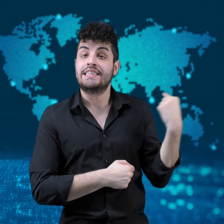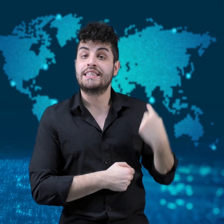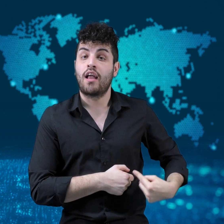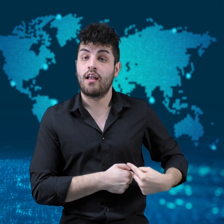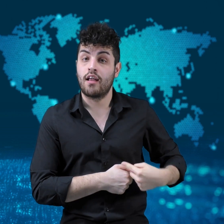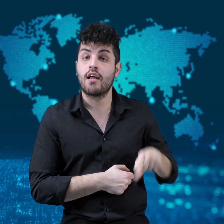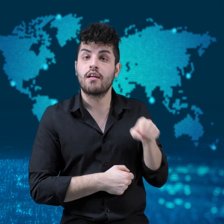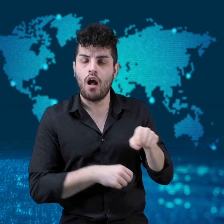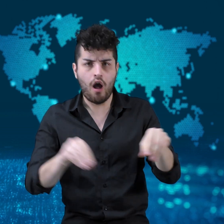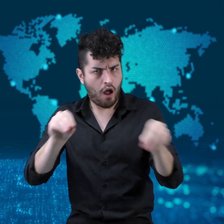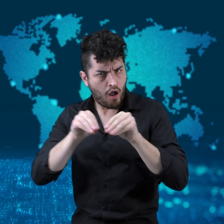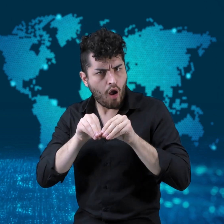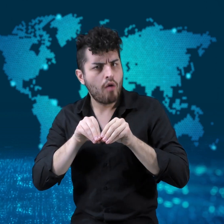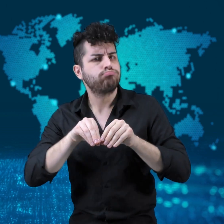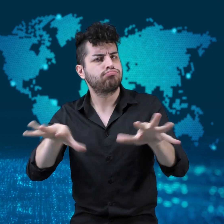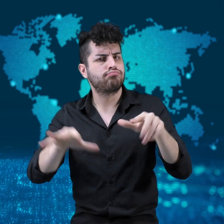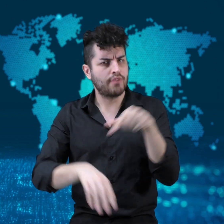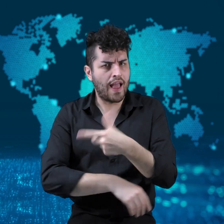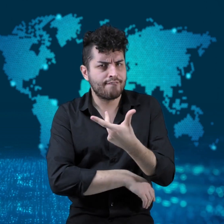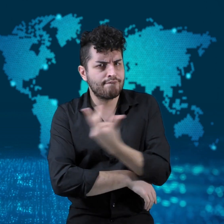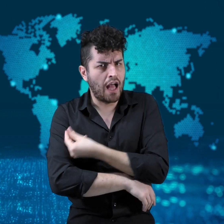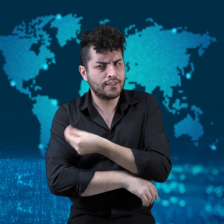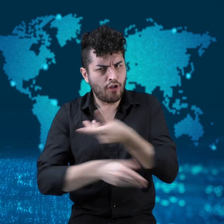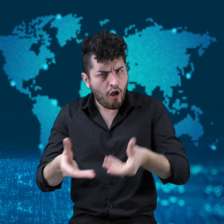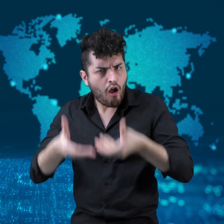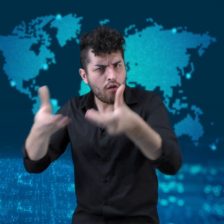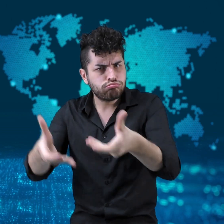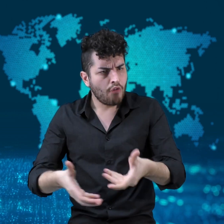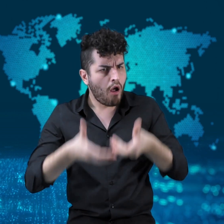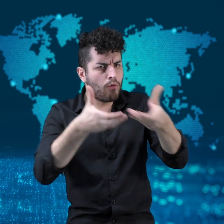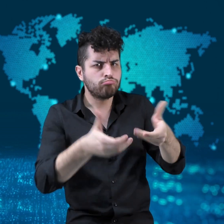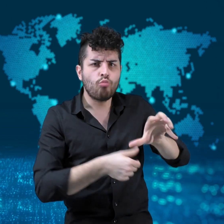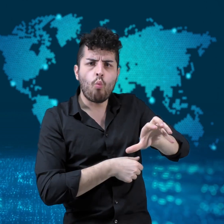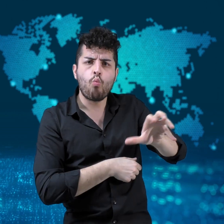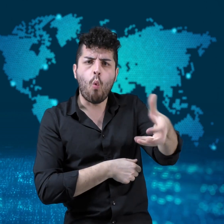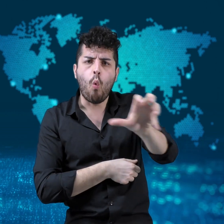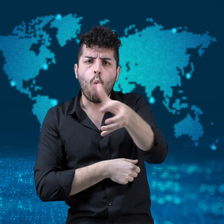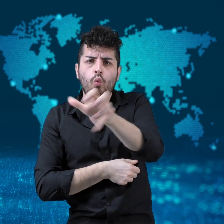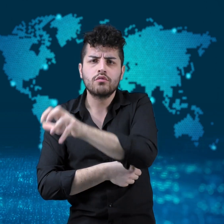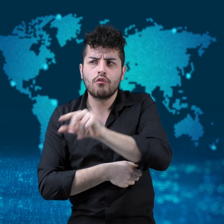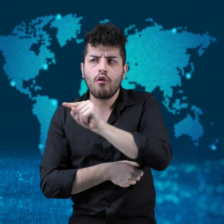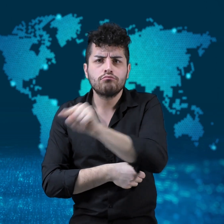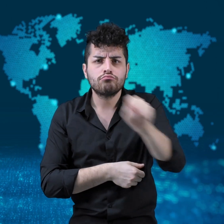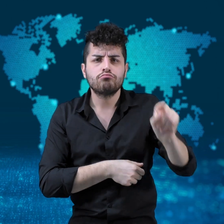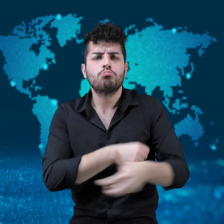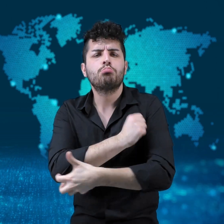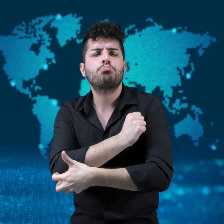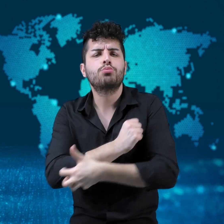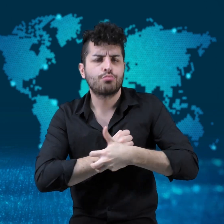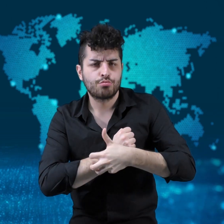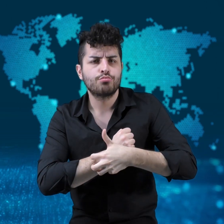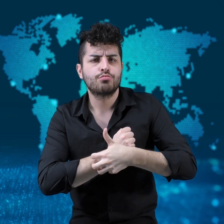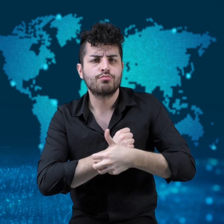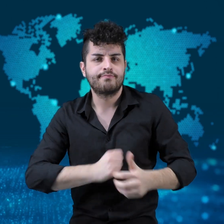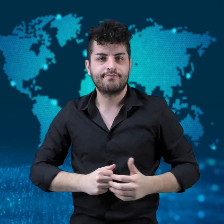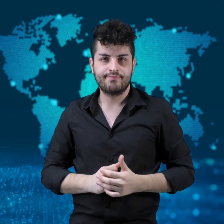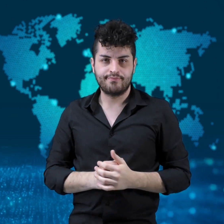China also plans to make its vaccine available to developing countries.